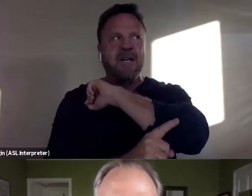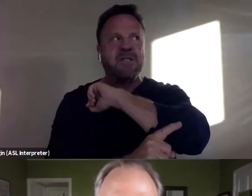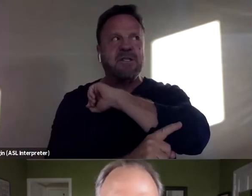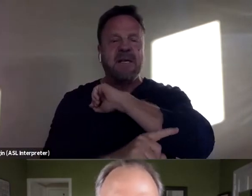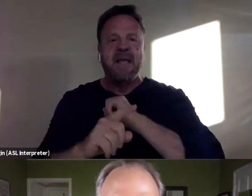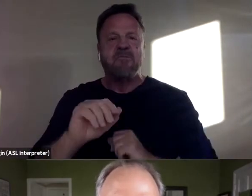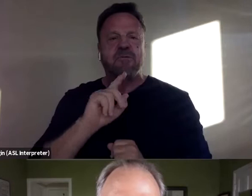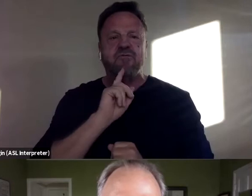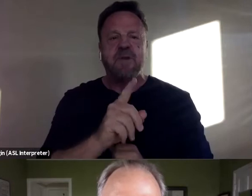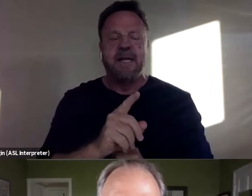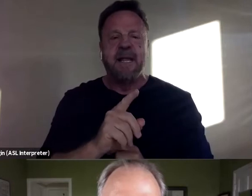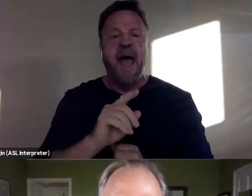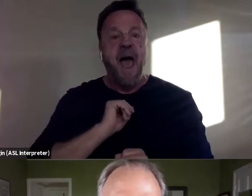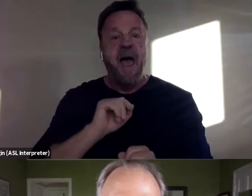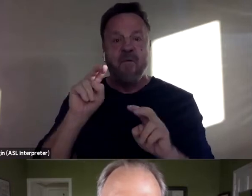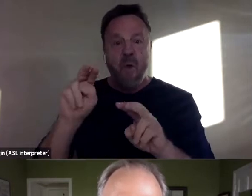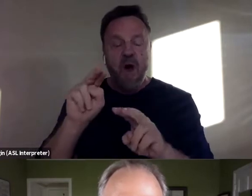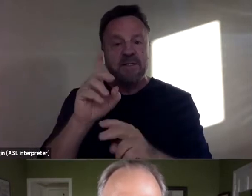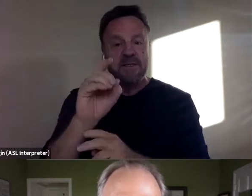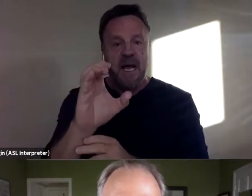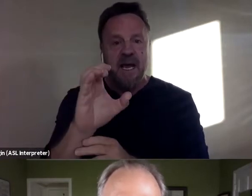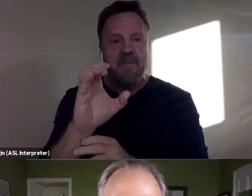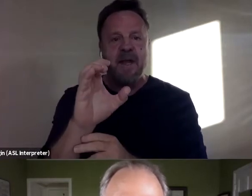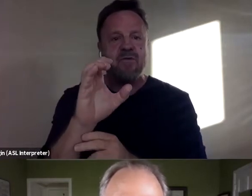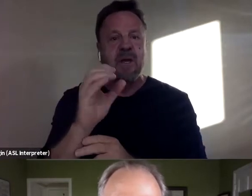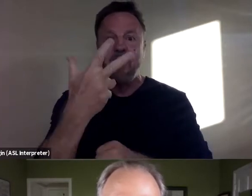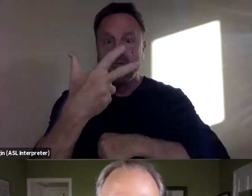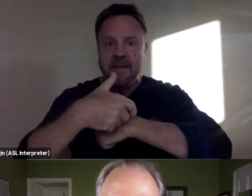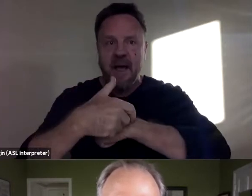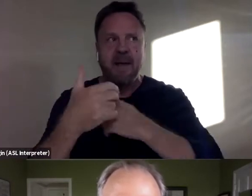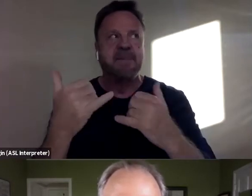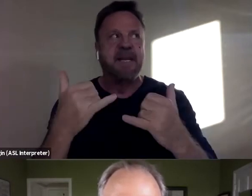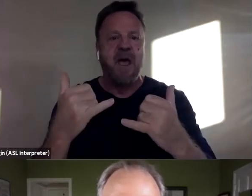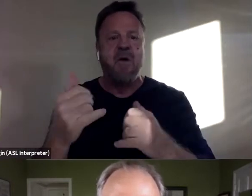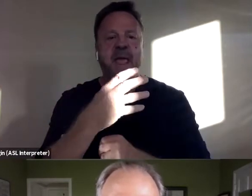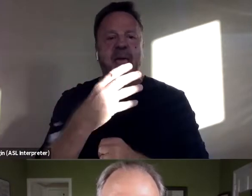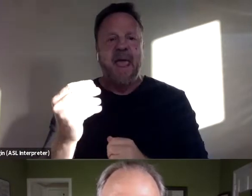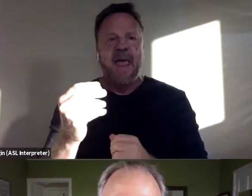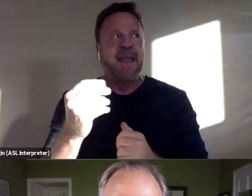Like, I've watched the documentary three times now and every time I see that scene,